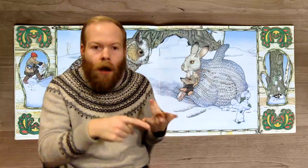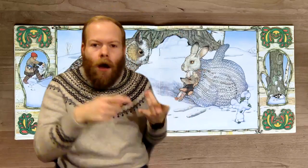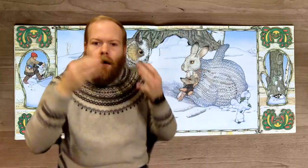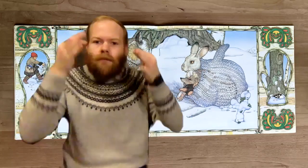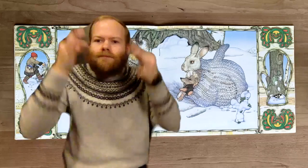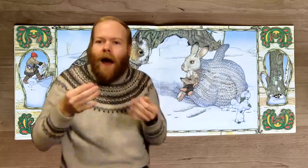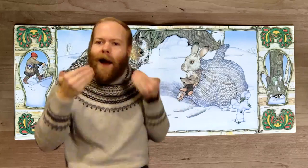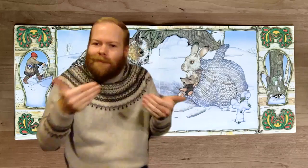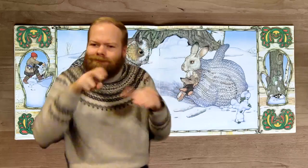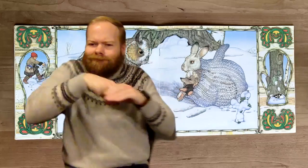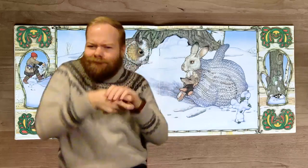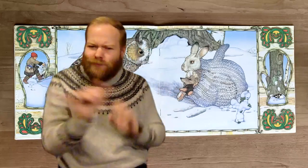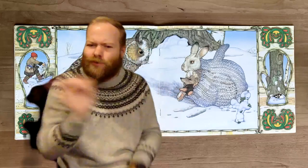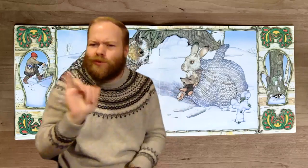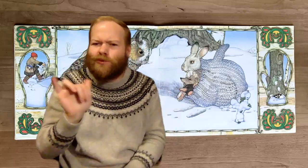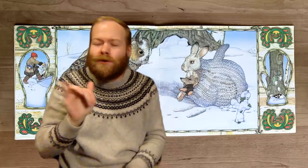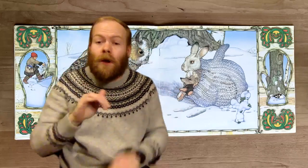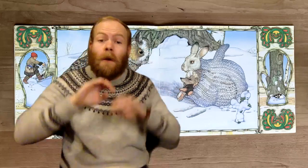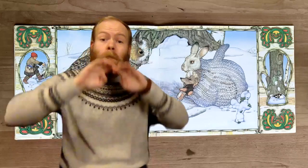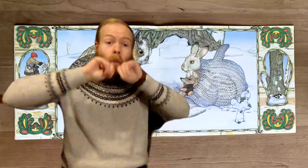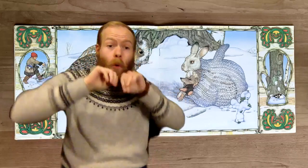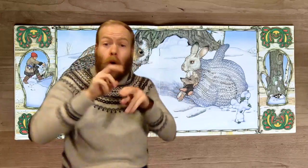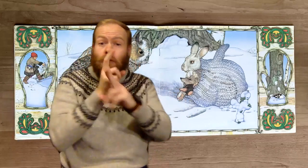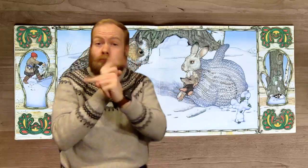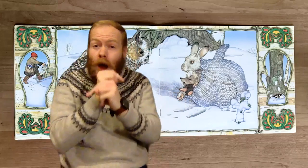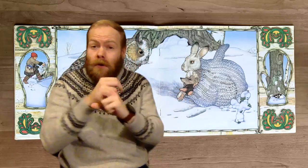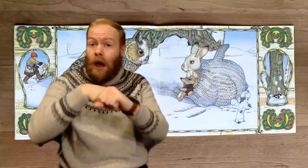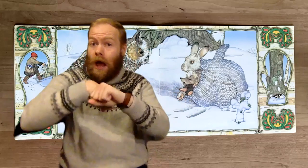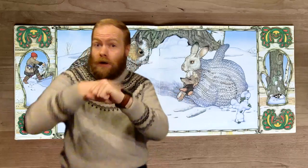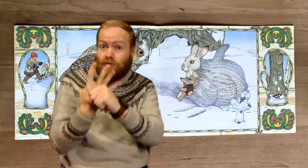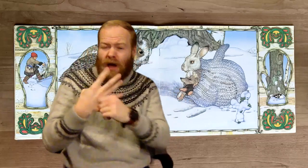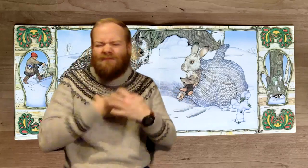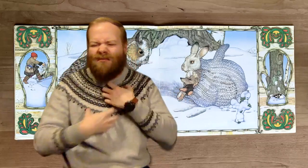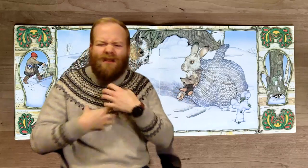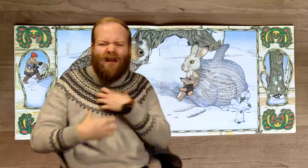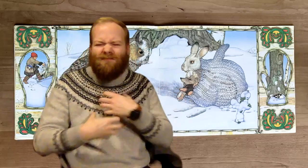When he decided to move in also, the mole, the rabbit, and the hedgehog grumbled.